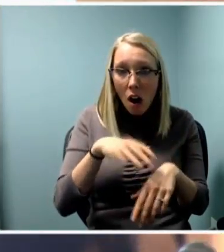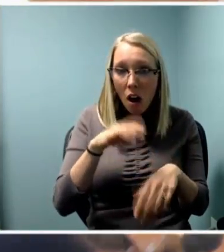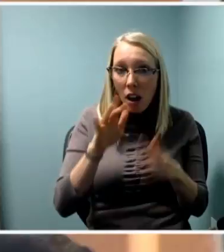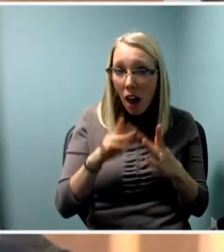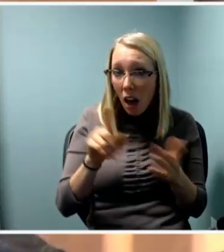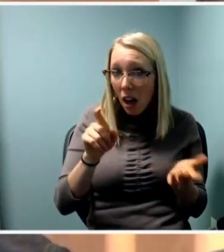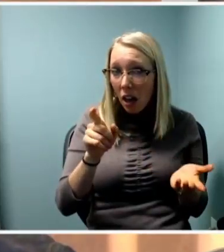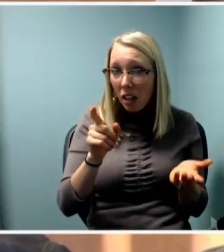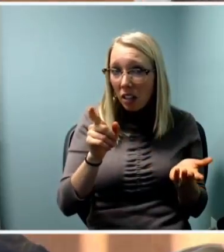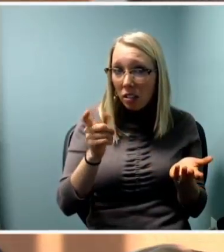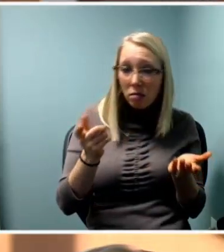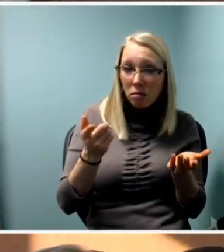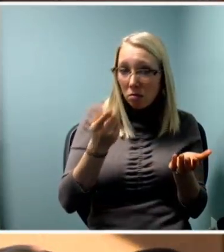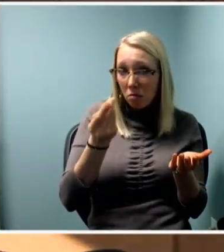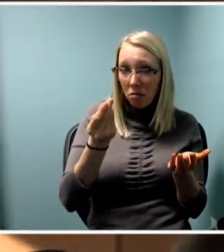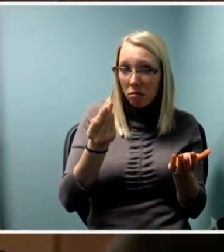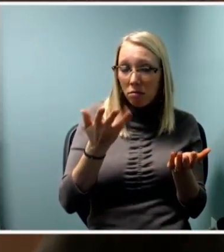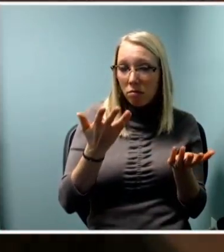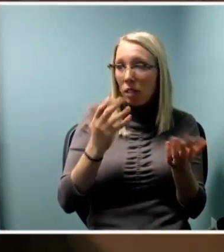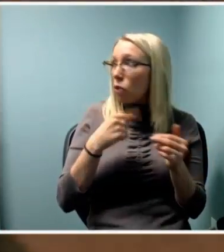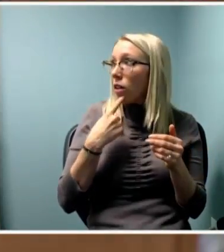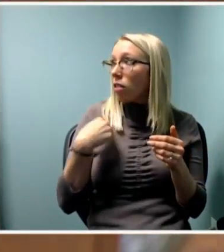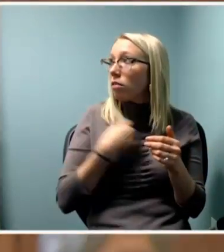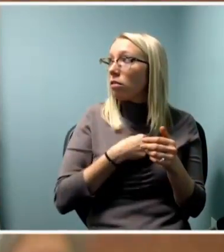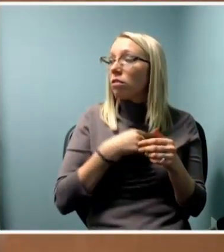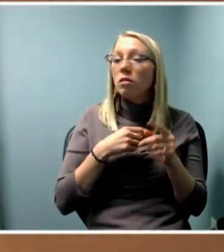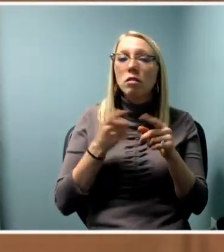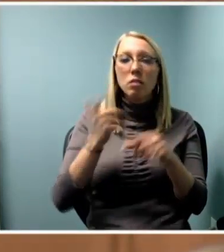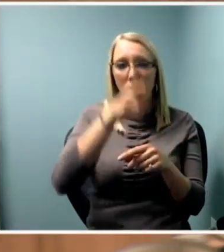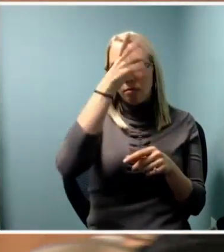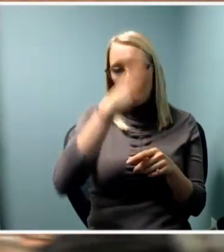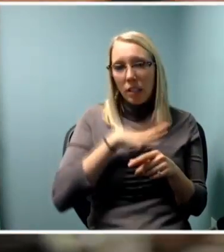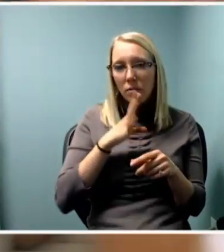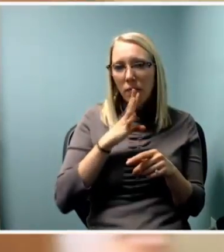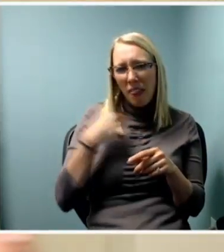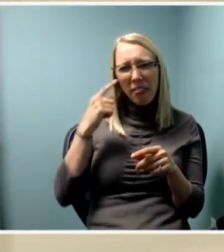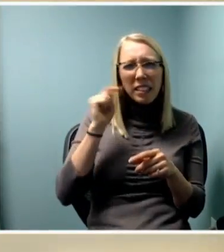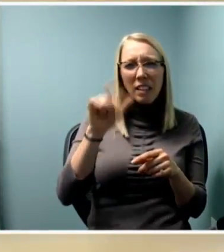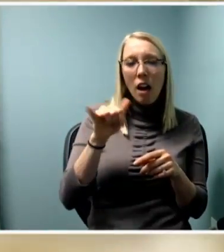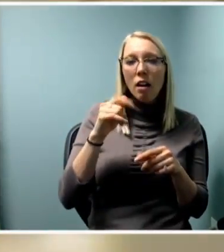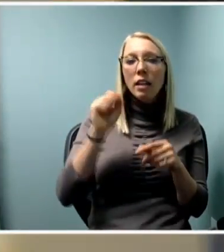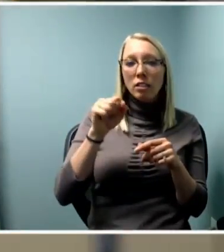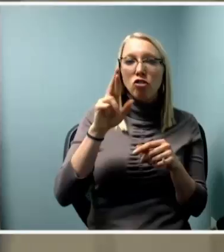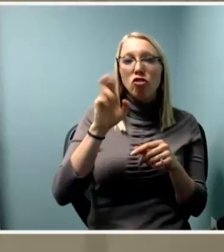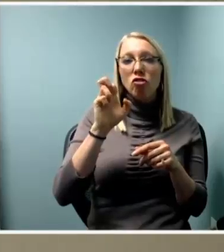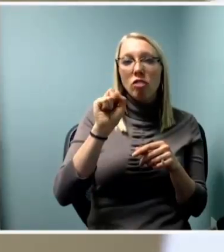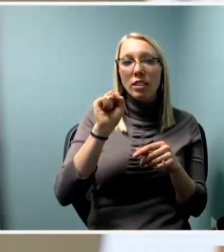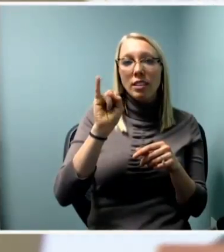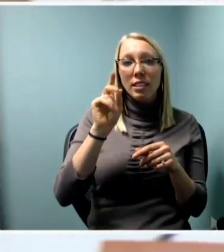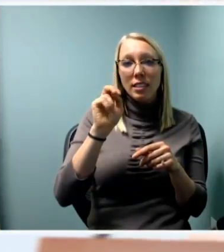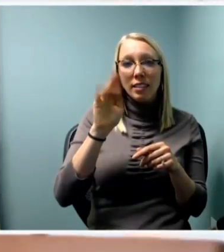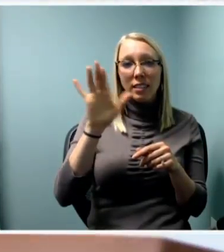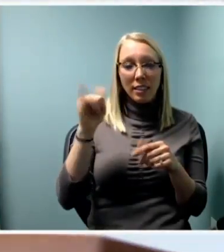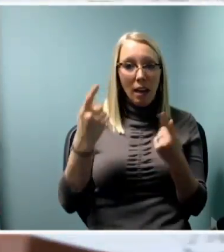(Ty) Yes, so we have-- The residencies happening this week, there were a few things that were essentially labeled as "class visits"